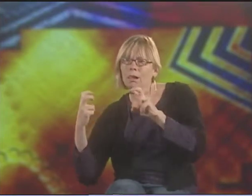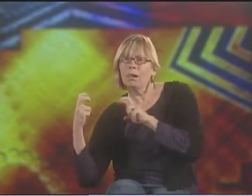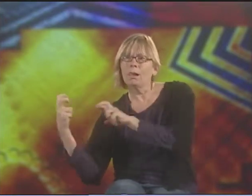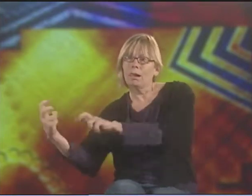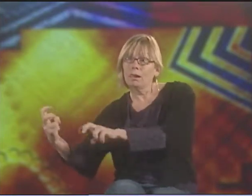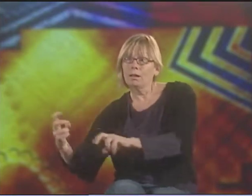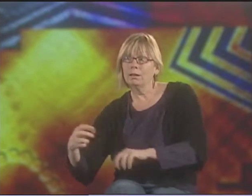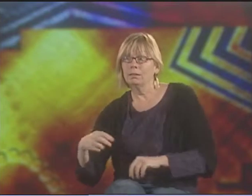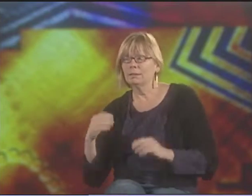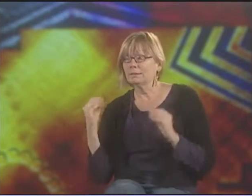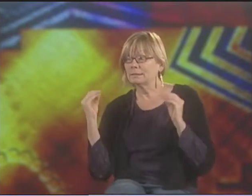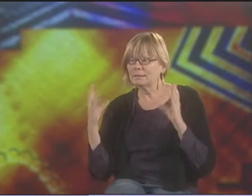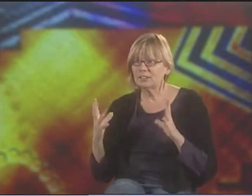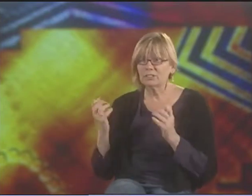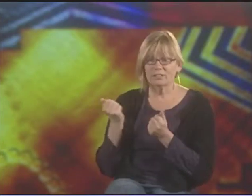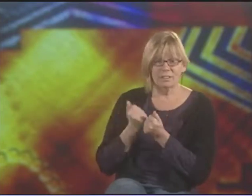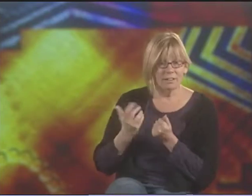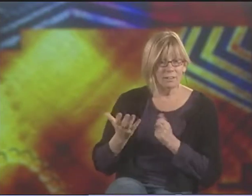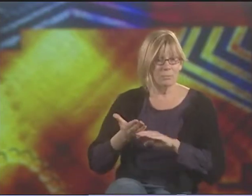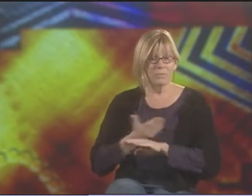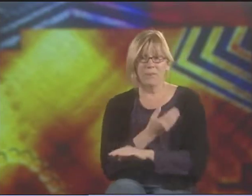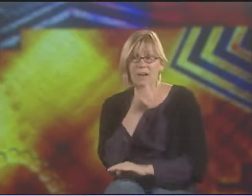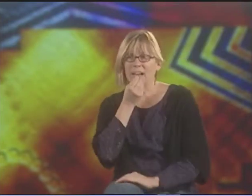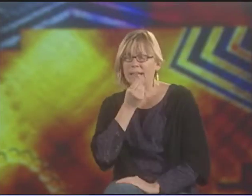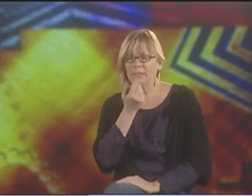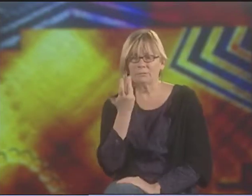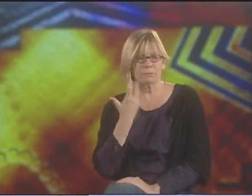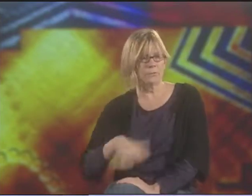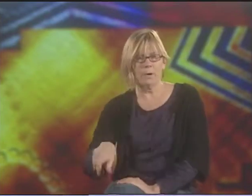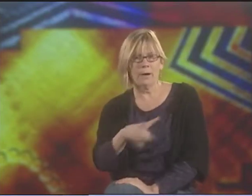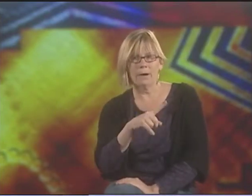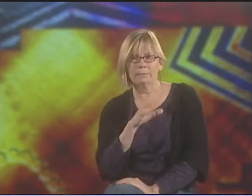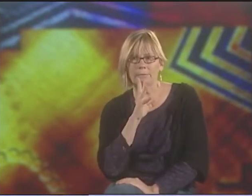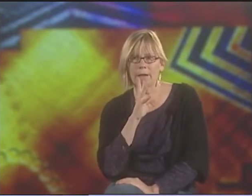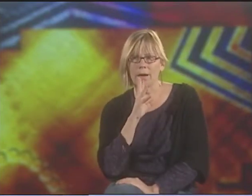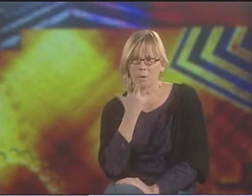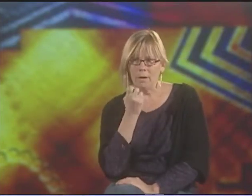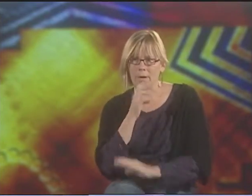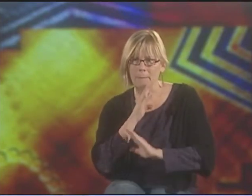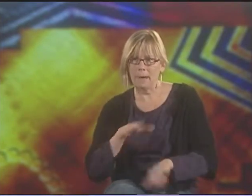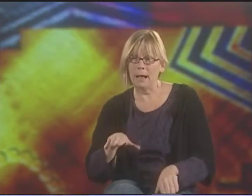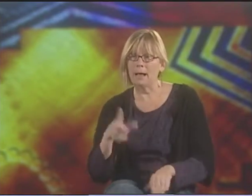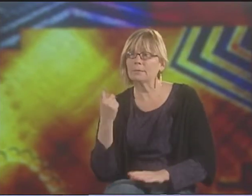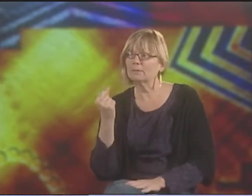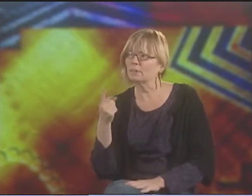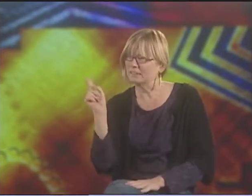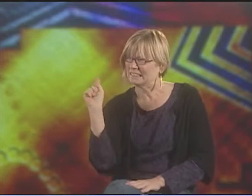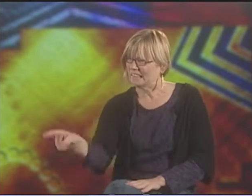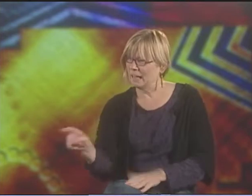ALL THE KIDS WERE AT THE TABLE IN THE CAFETERIA, AND BEFORE THEY ATE, THEY WEREN'T ALLOWED TO TALK. THEY HAD TO BE QUIET